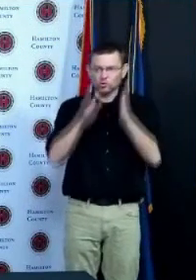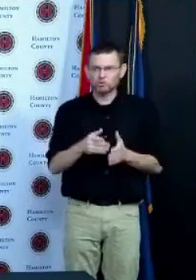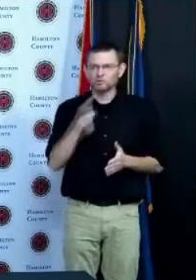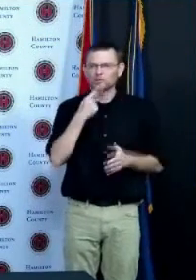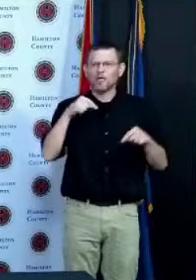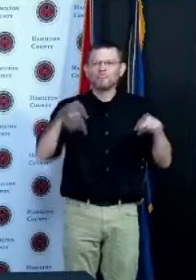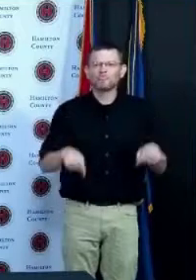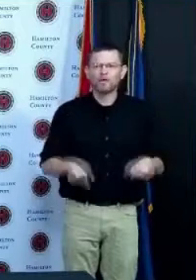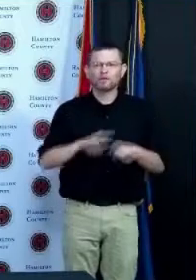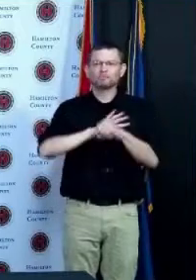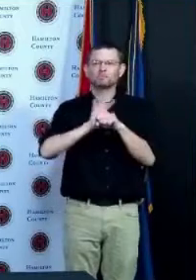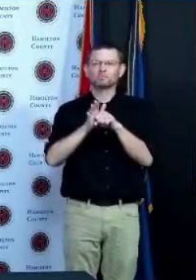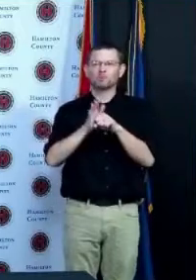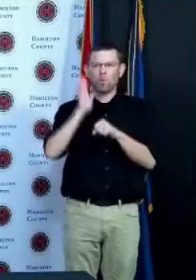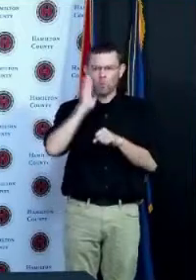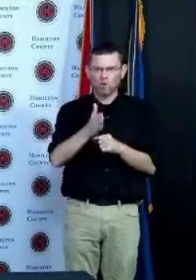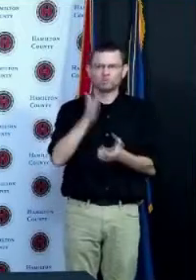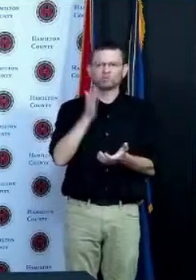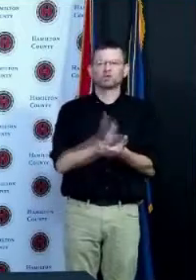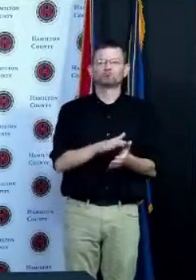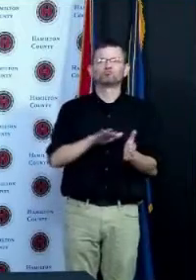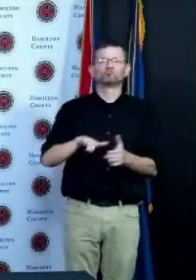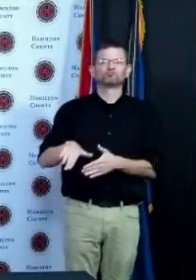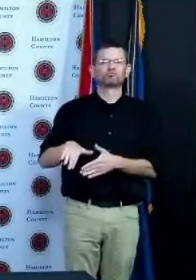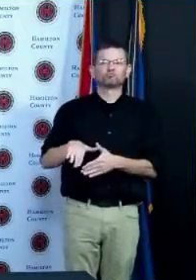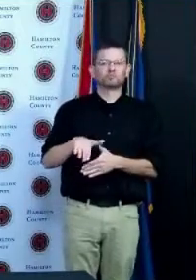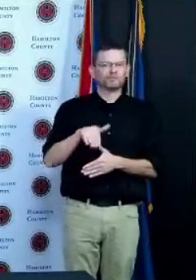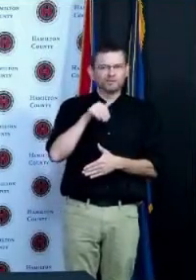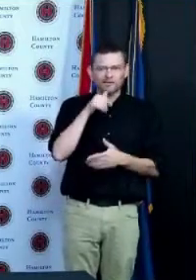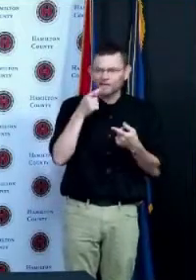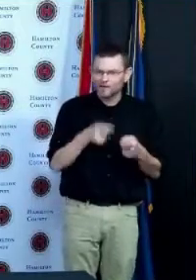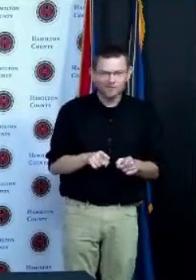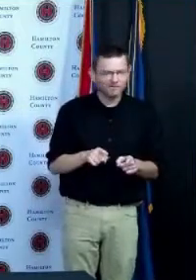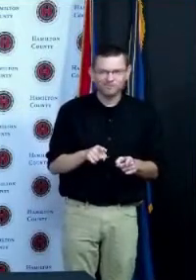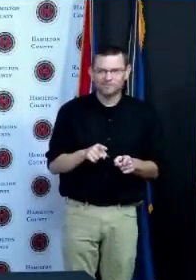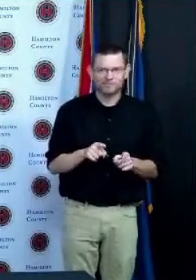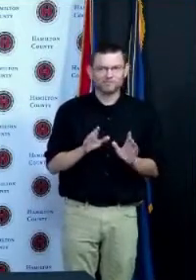I'm a talk show host I'm not I'm not with the CDC I'm watching this morning Dr Wolenski was